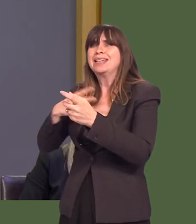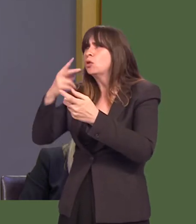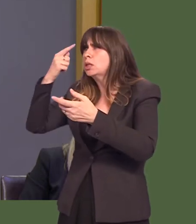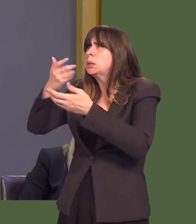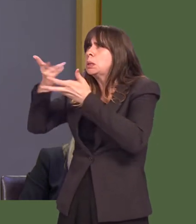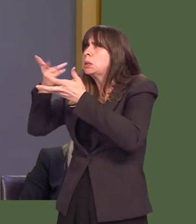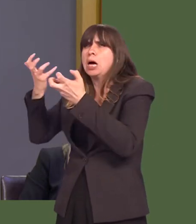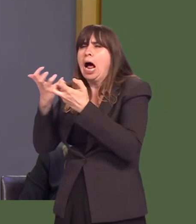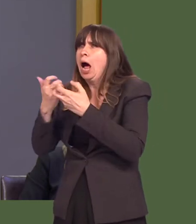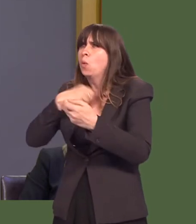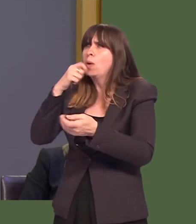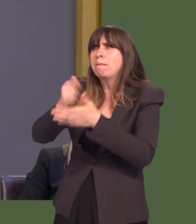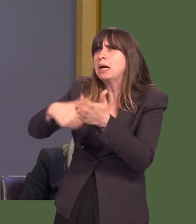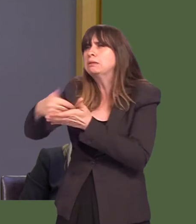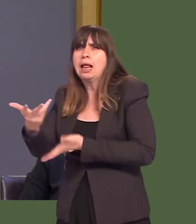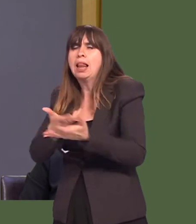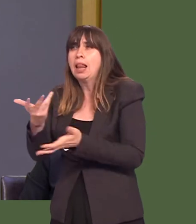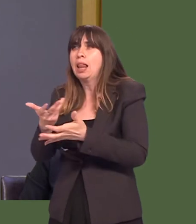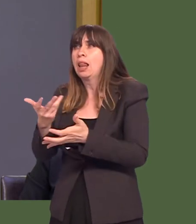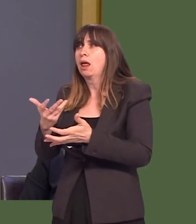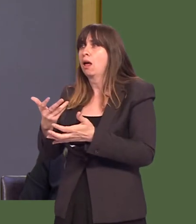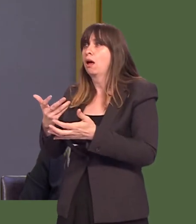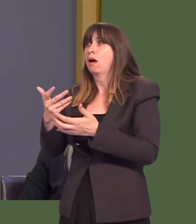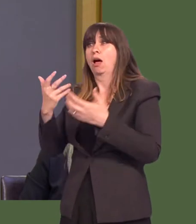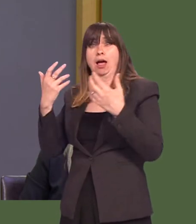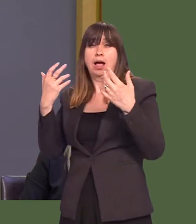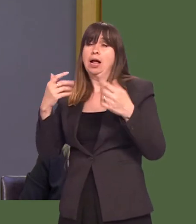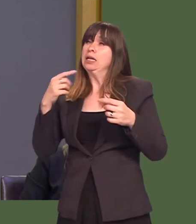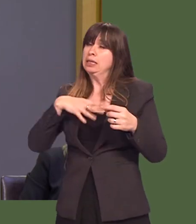for Wales and the UK, and theyíre about much more than foreign affairs and the Crown prerogative;